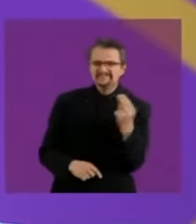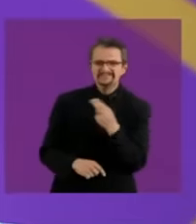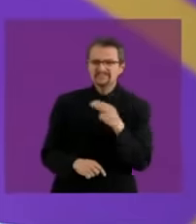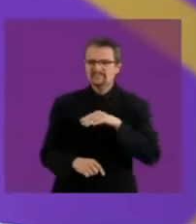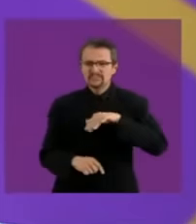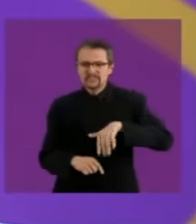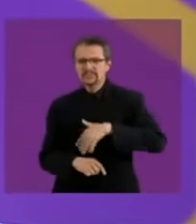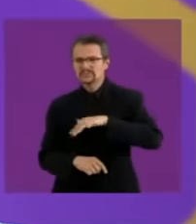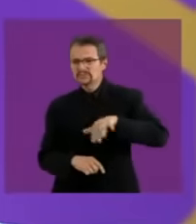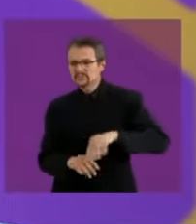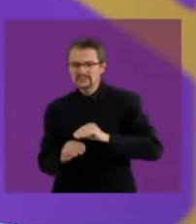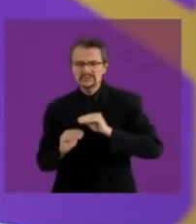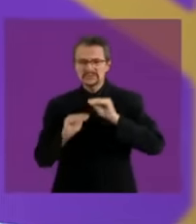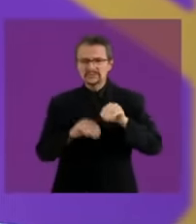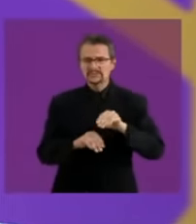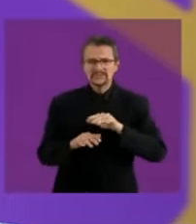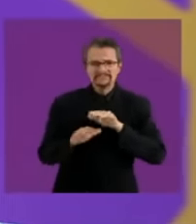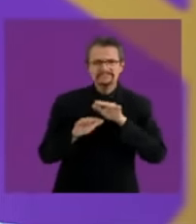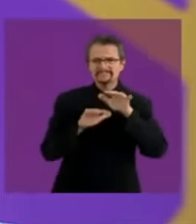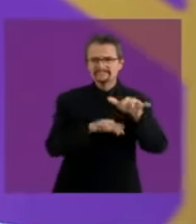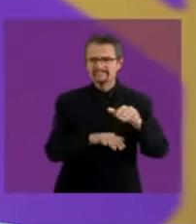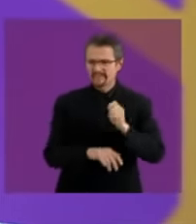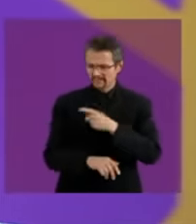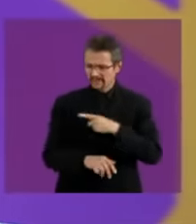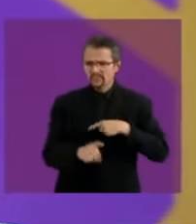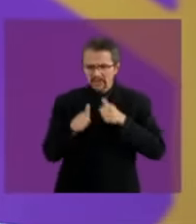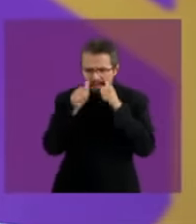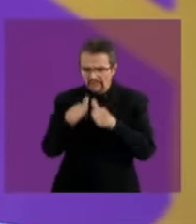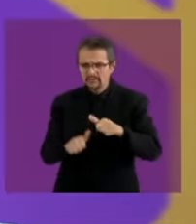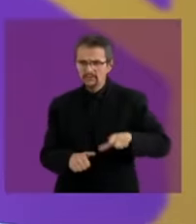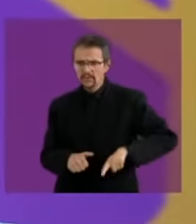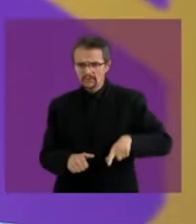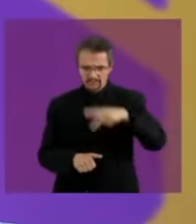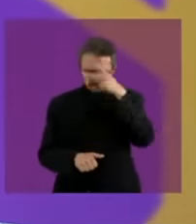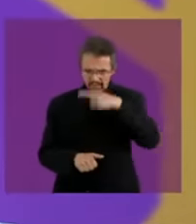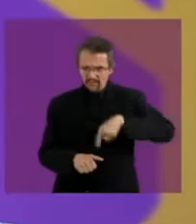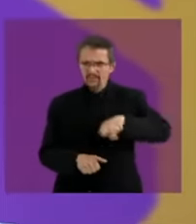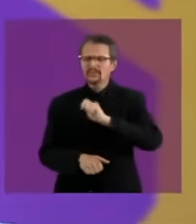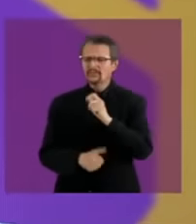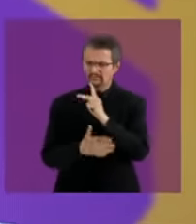those needs. The government of Mexico has various programs in Central America and we must